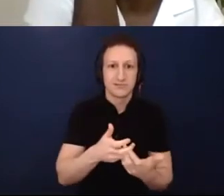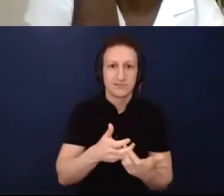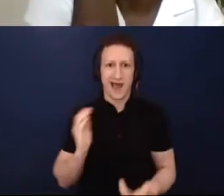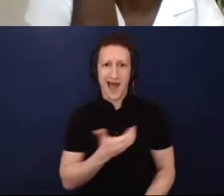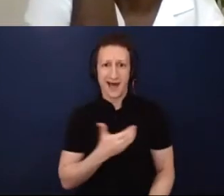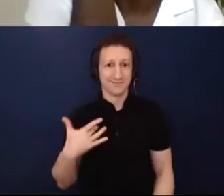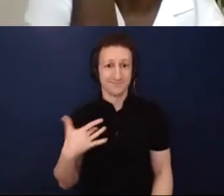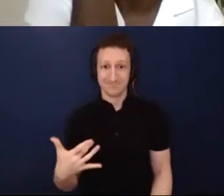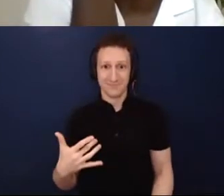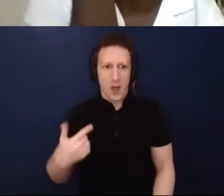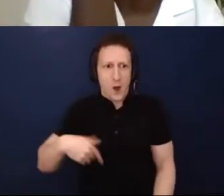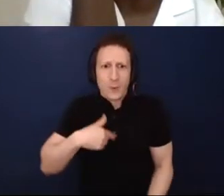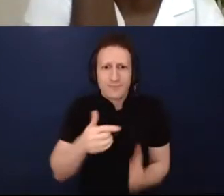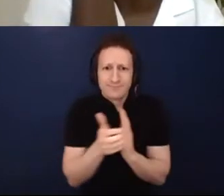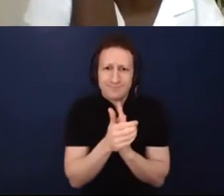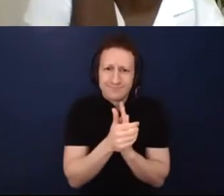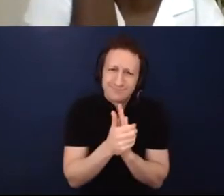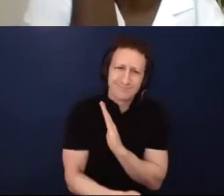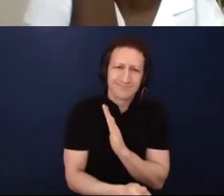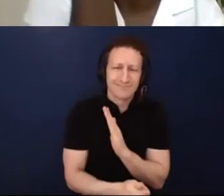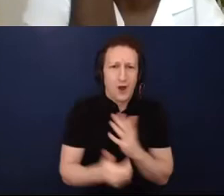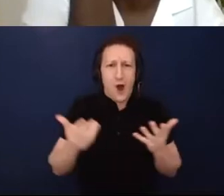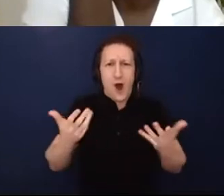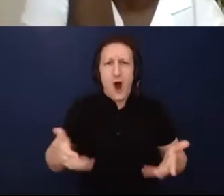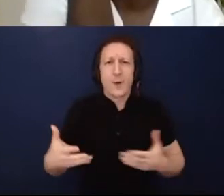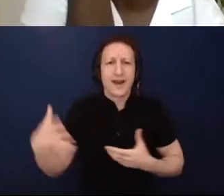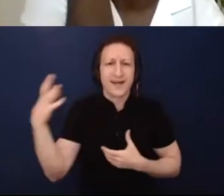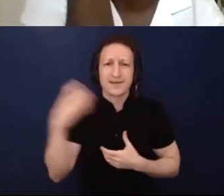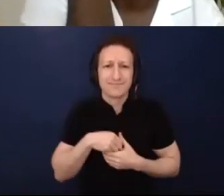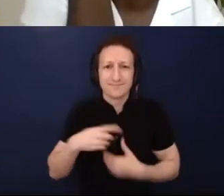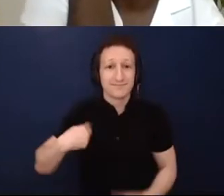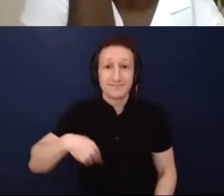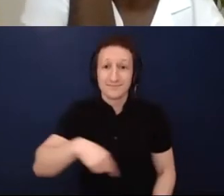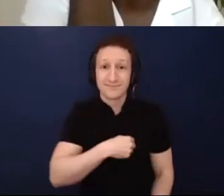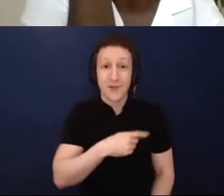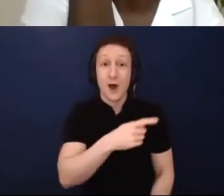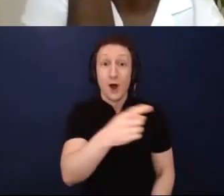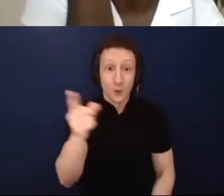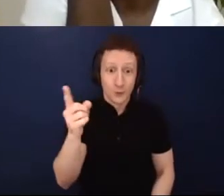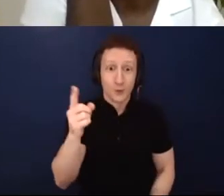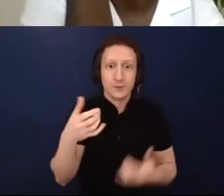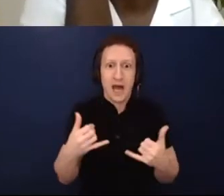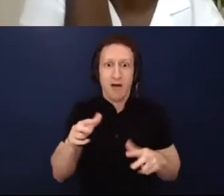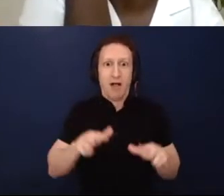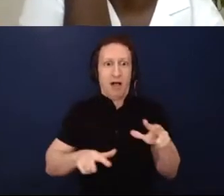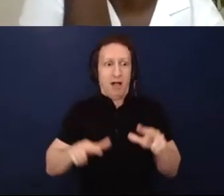right now in this moment where we're all having to be flexible. And so I think,